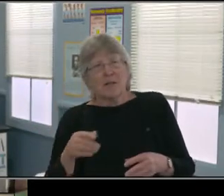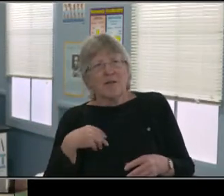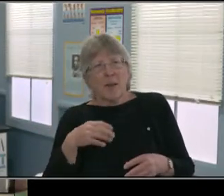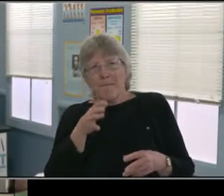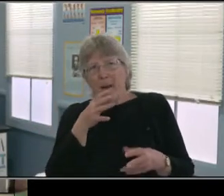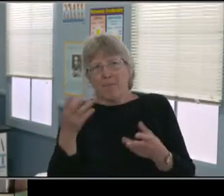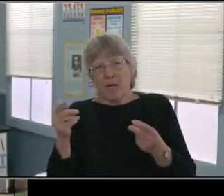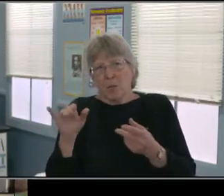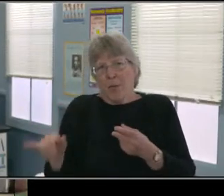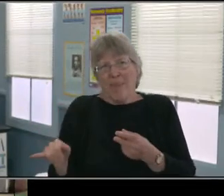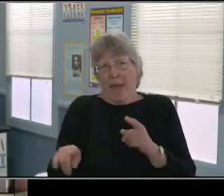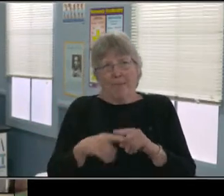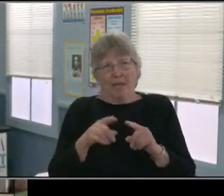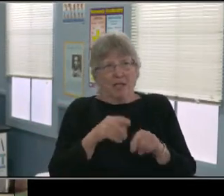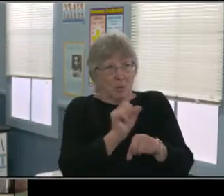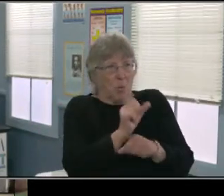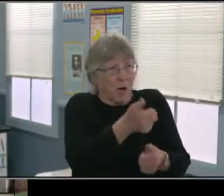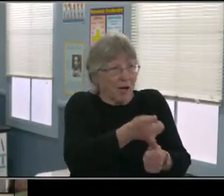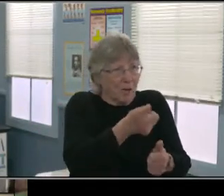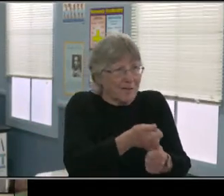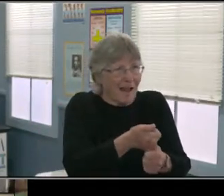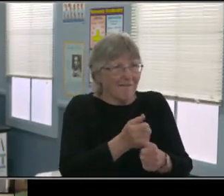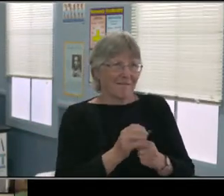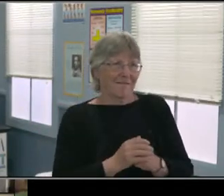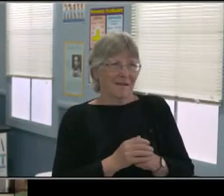or things of that nature. They're turning their cameras off